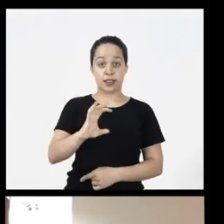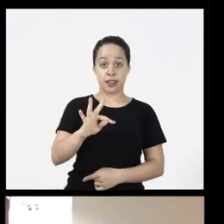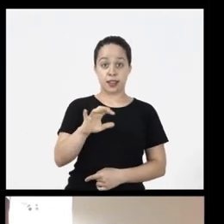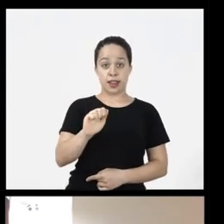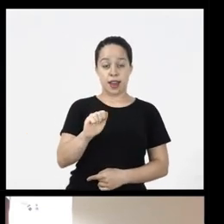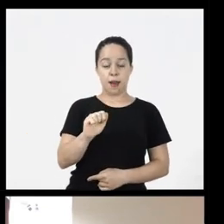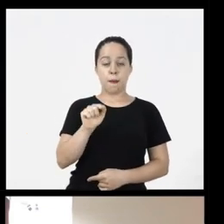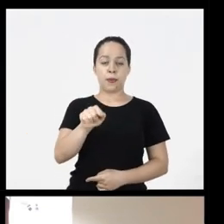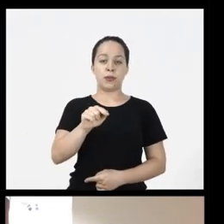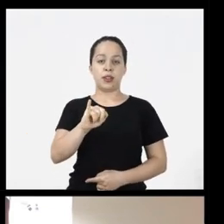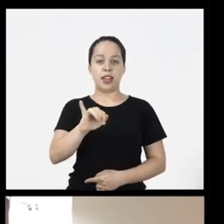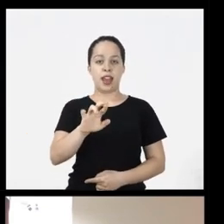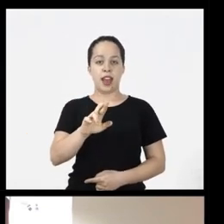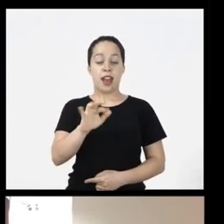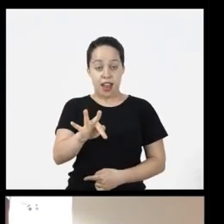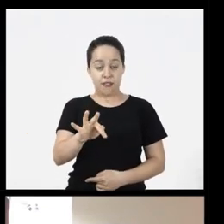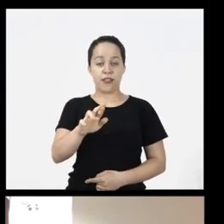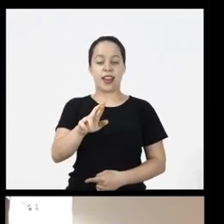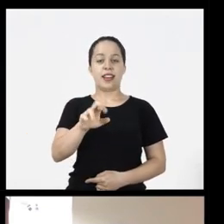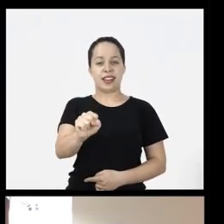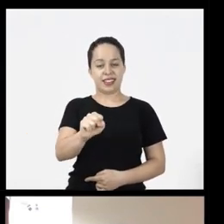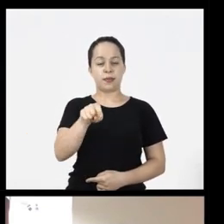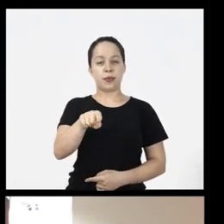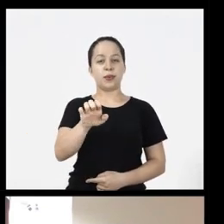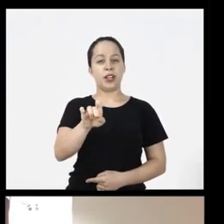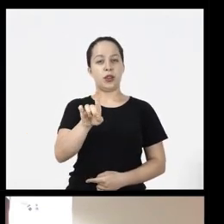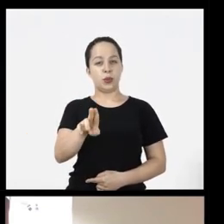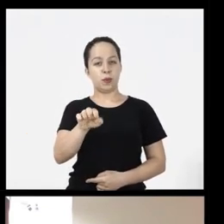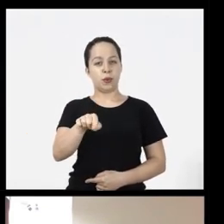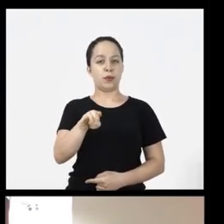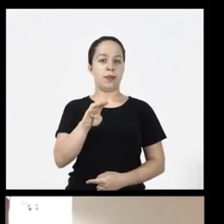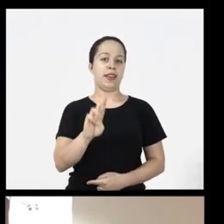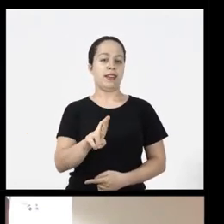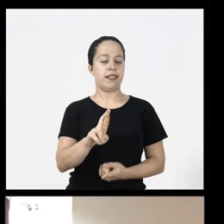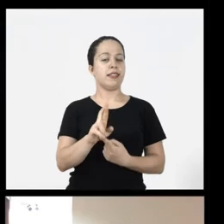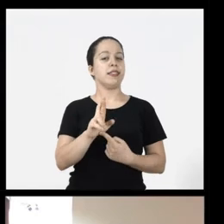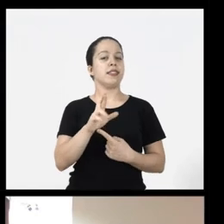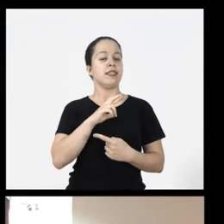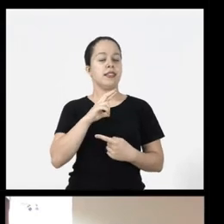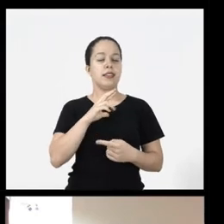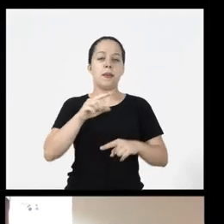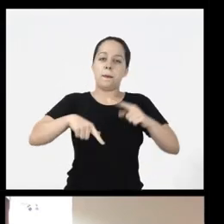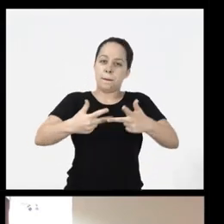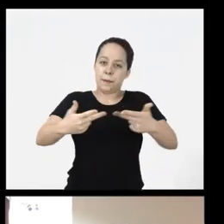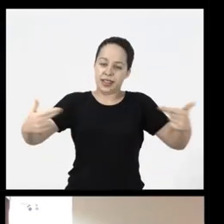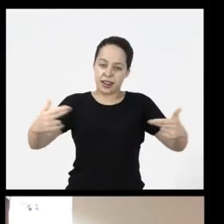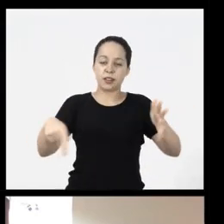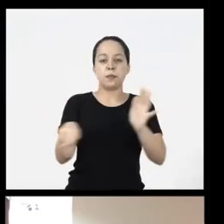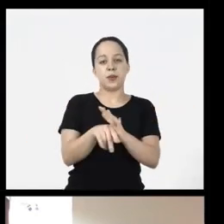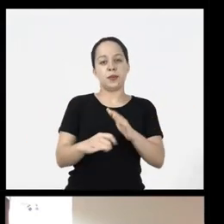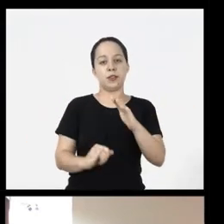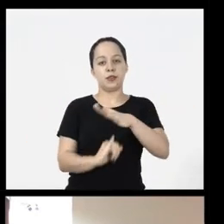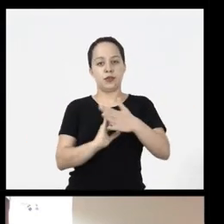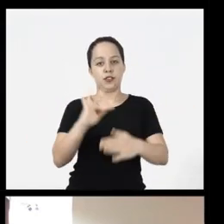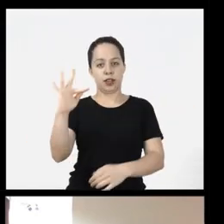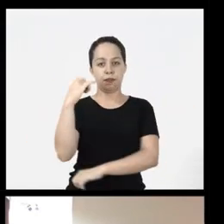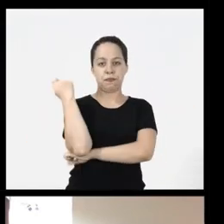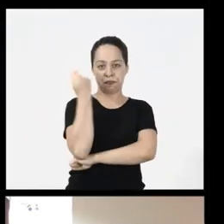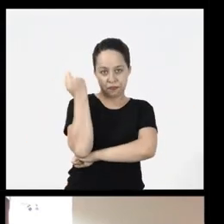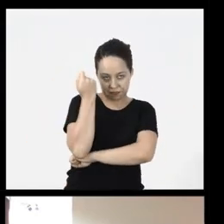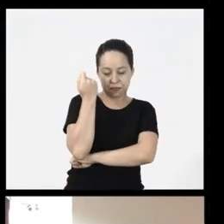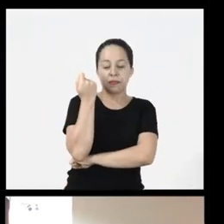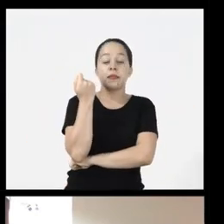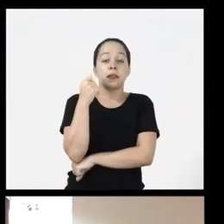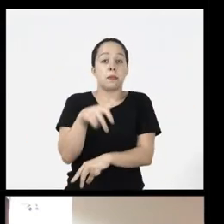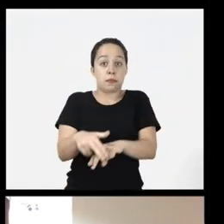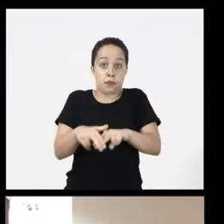GTA website. Ifrs.edu.br you will find all these materials that I am talking to you about,